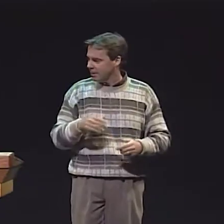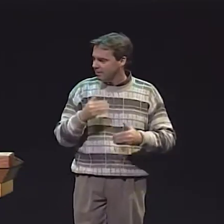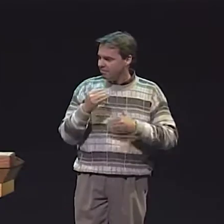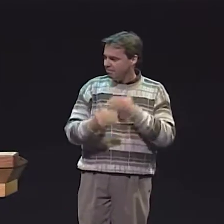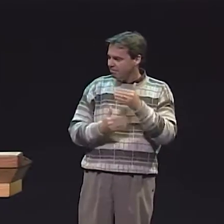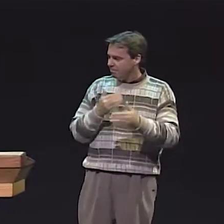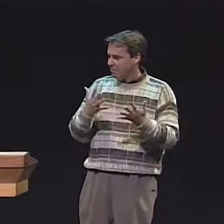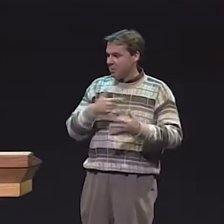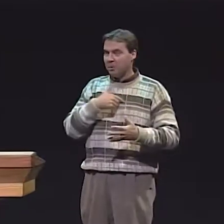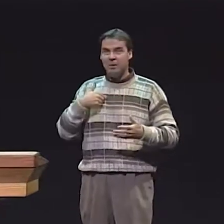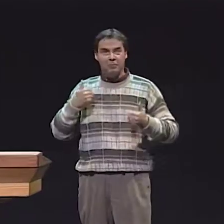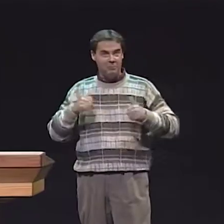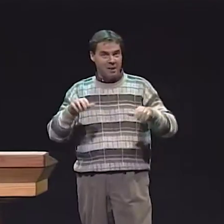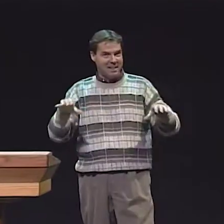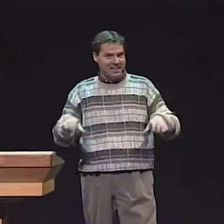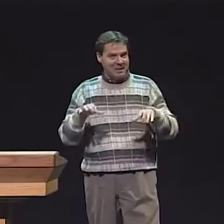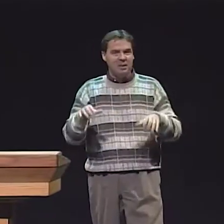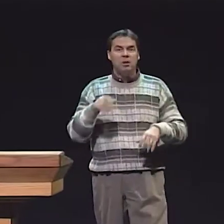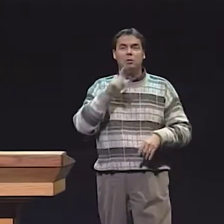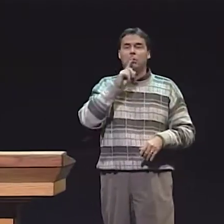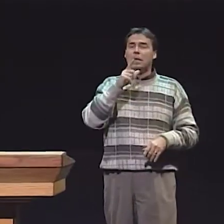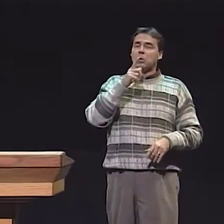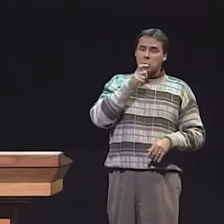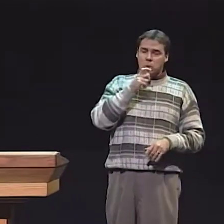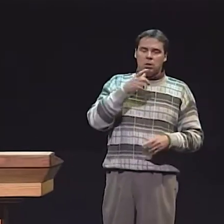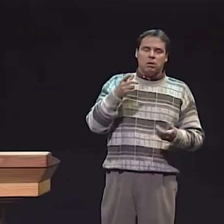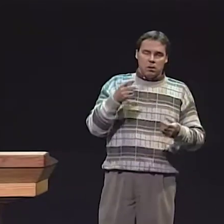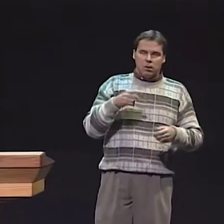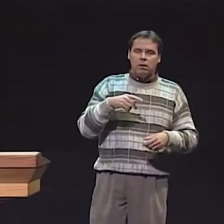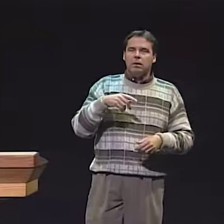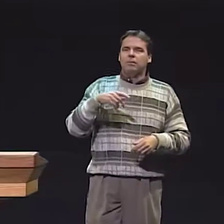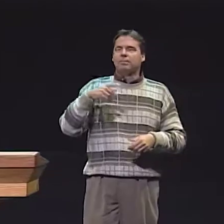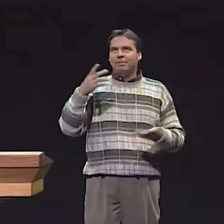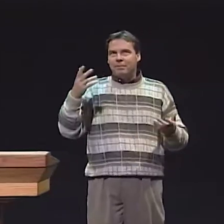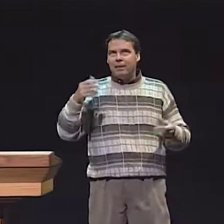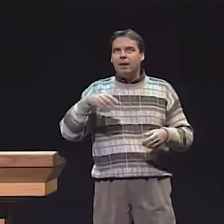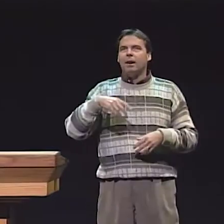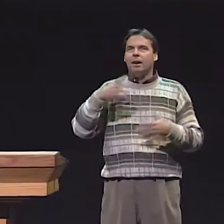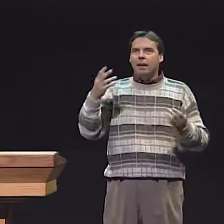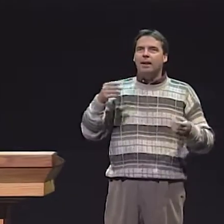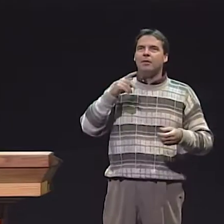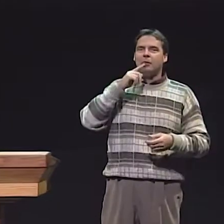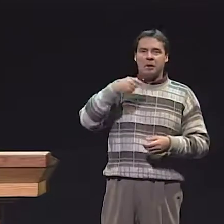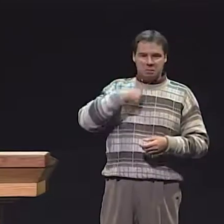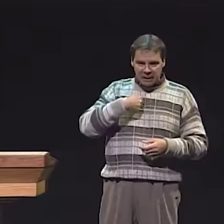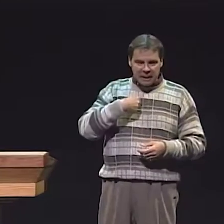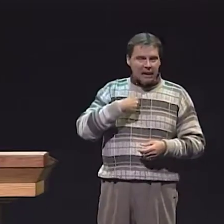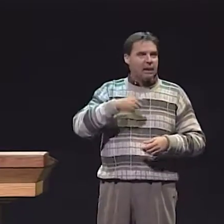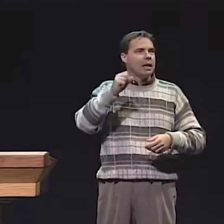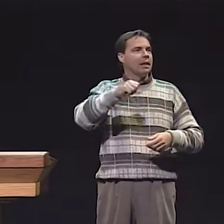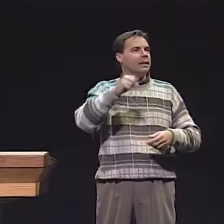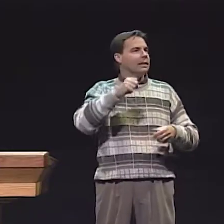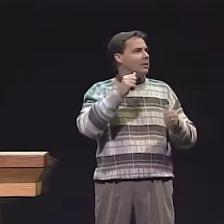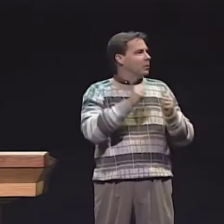AND IT'S NOT THE ACHIEVEMENT OF LITERACY, IT'S ACHIEVING THE PROCESS OF THE DEAF CHILDREN'S LITERACY.